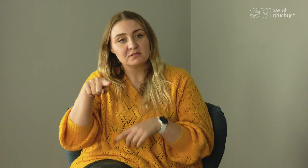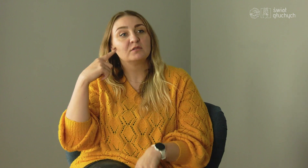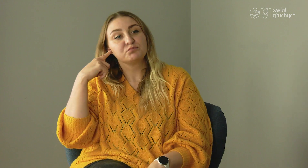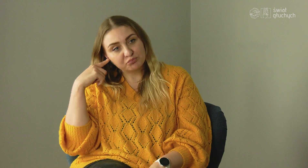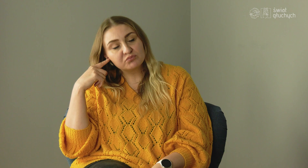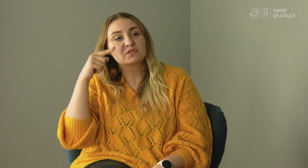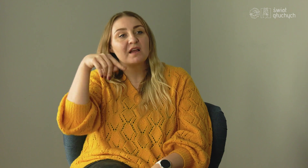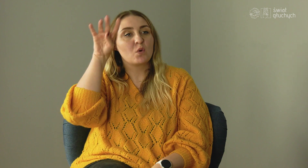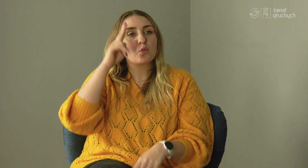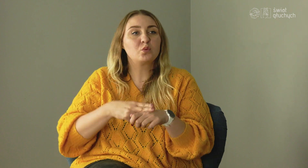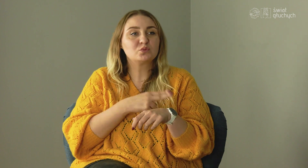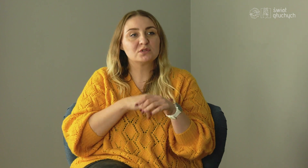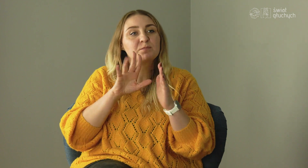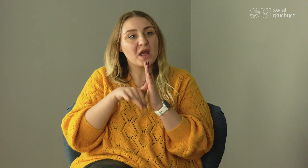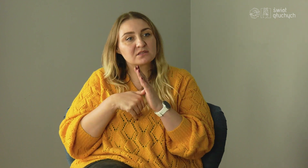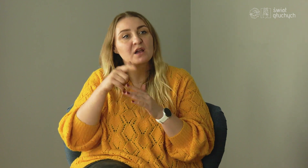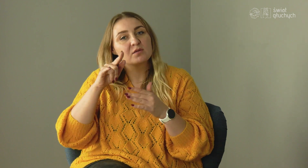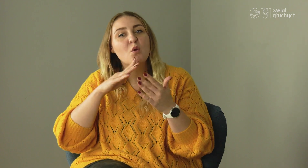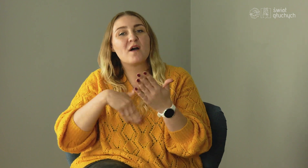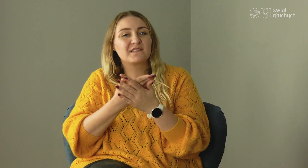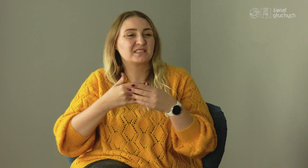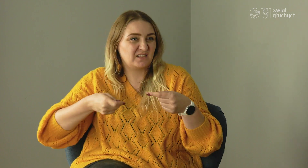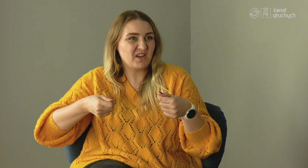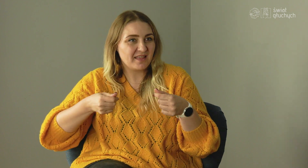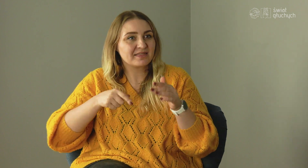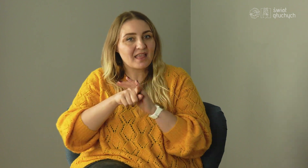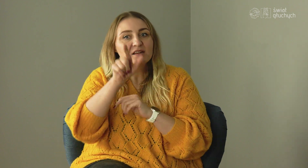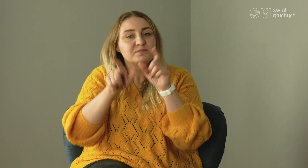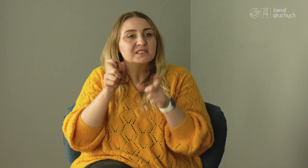She heard that in Lodz the City Hall subsidizes people,